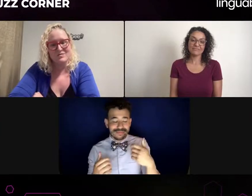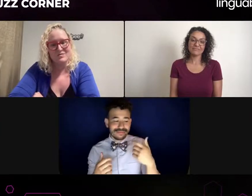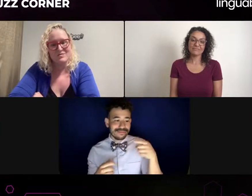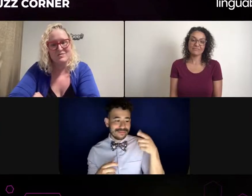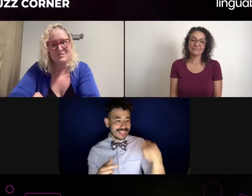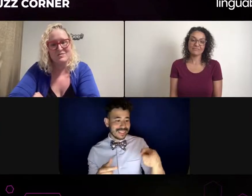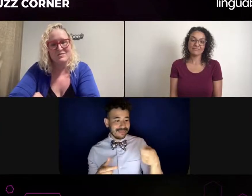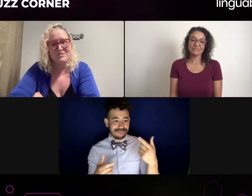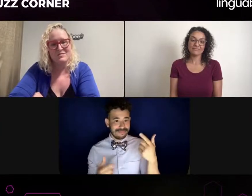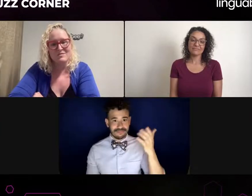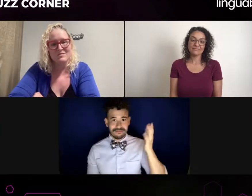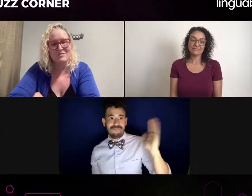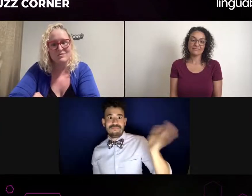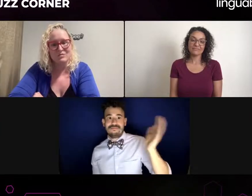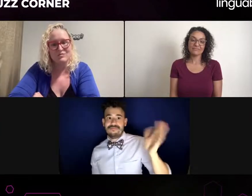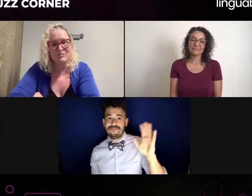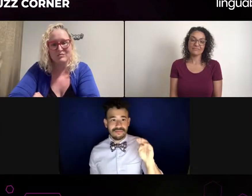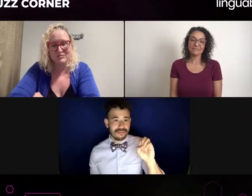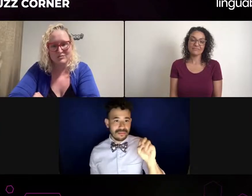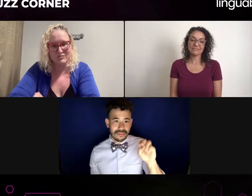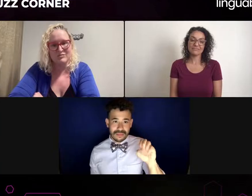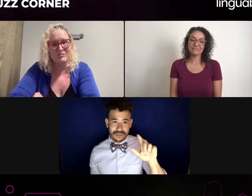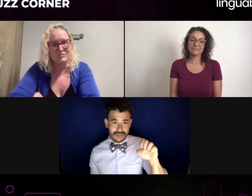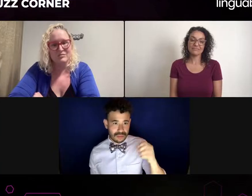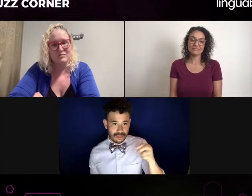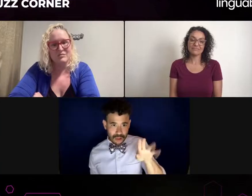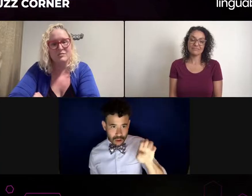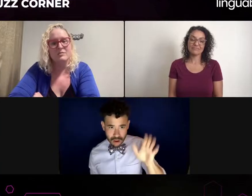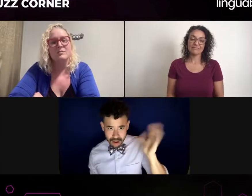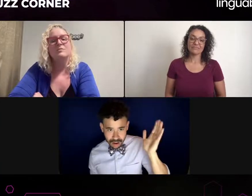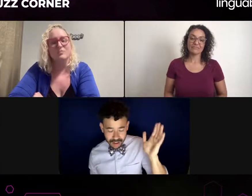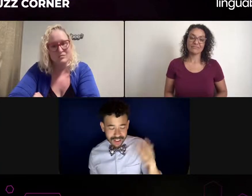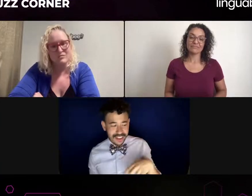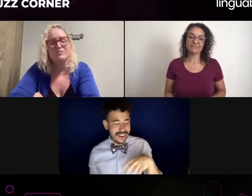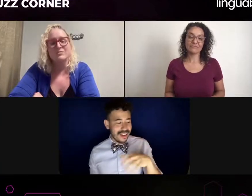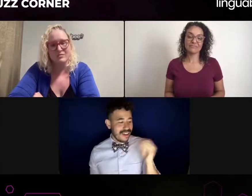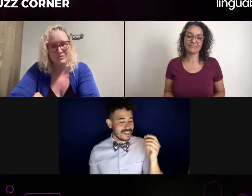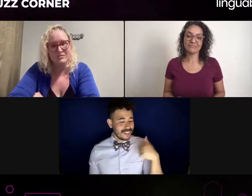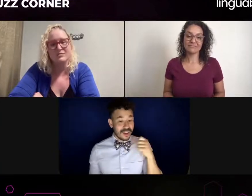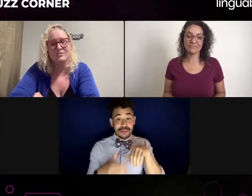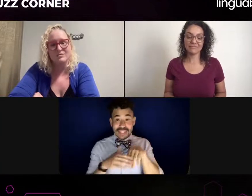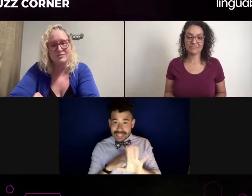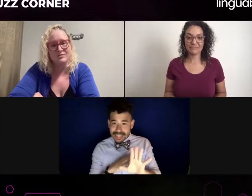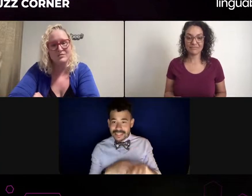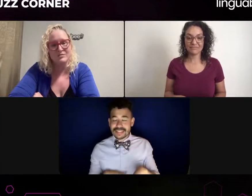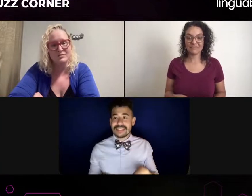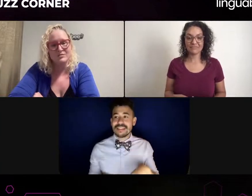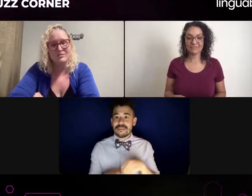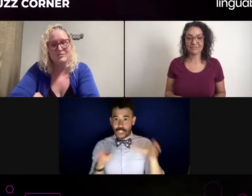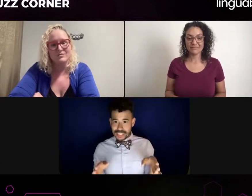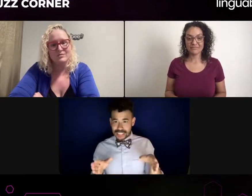So yeah, it was really I was mindblown and now I'm thinking about that. But role space wow, that is chair.